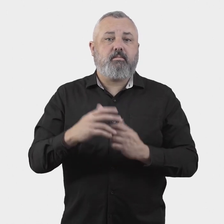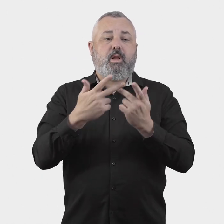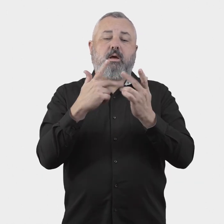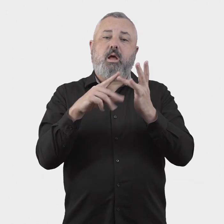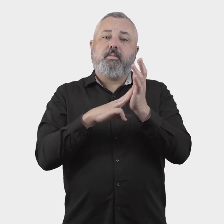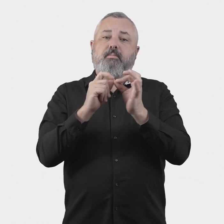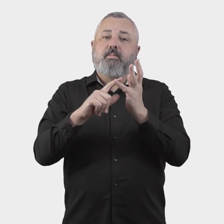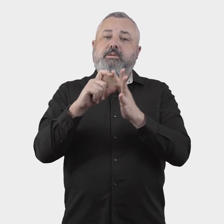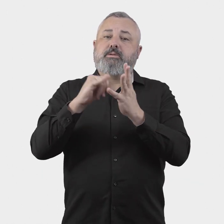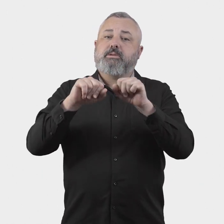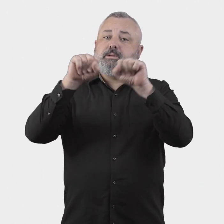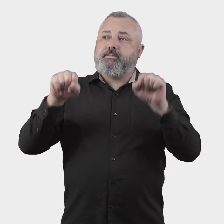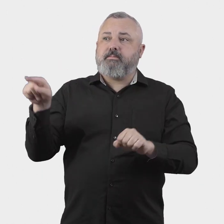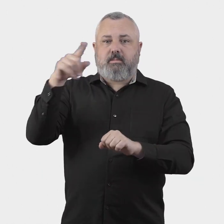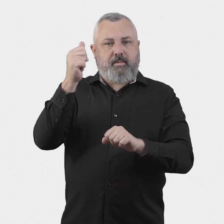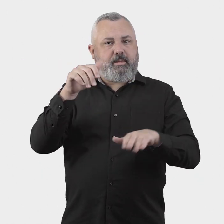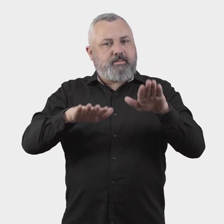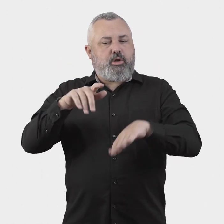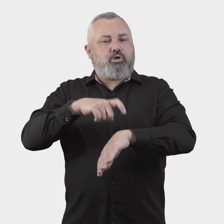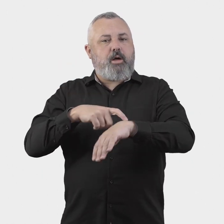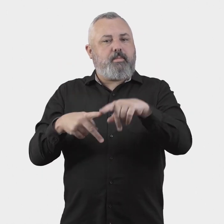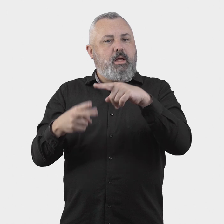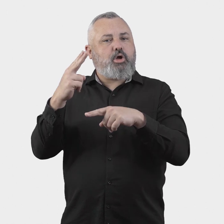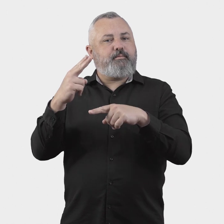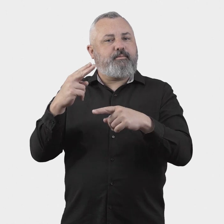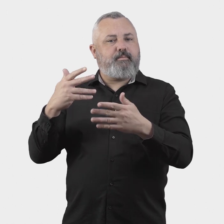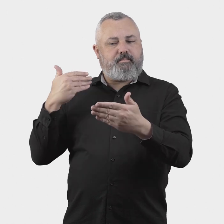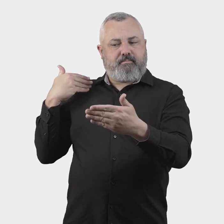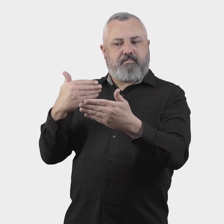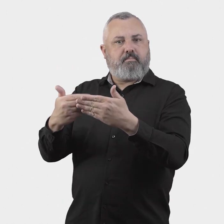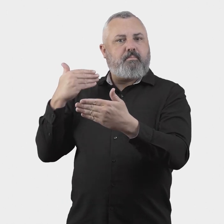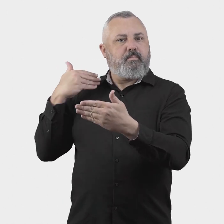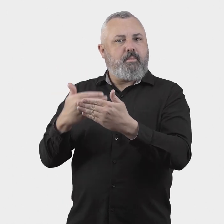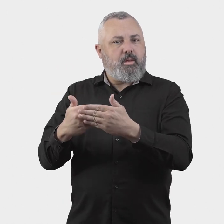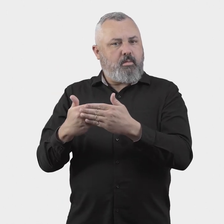This is a common feature of other industry ombuds schemes.